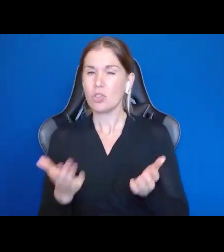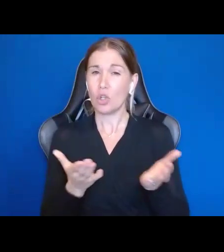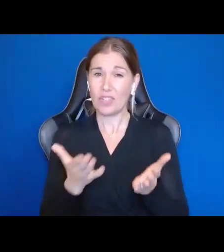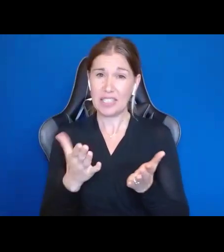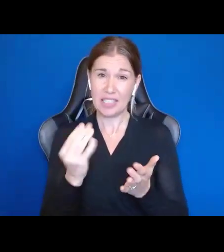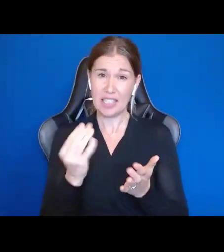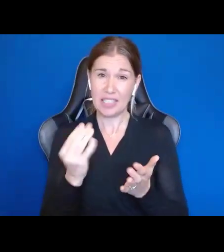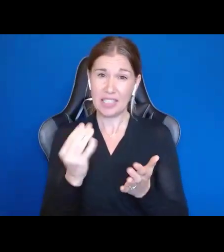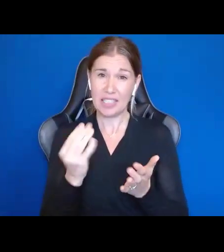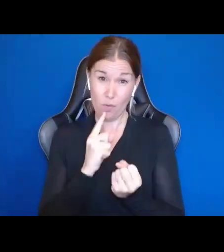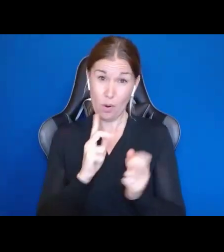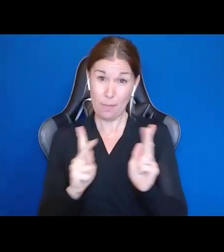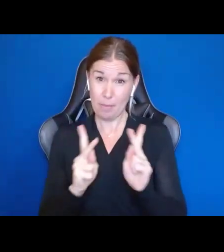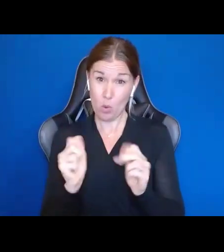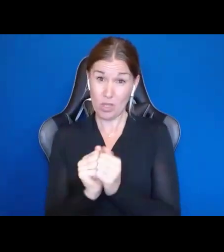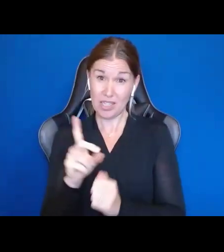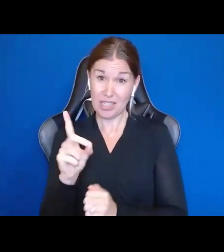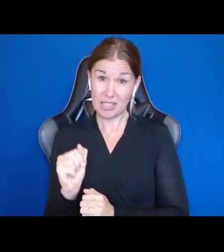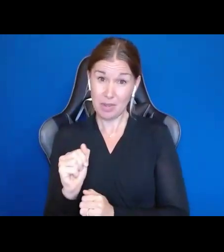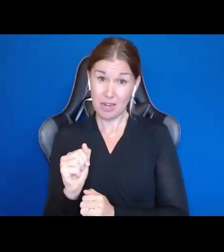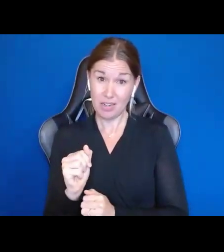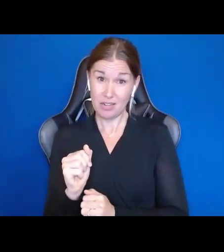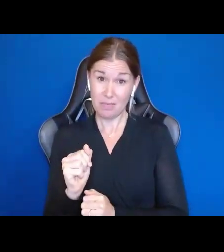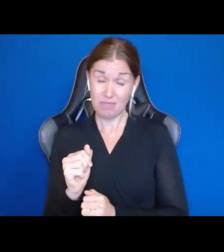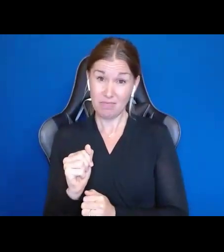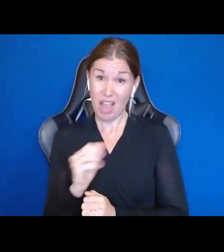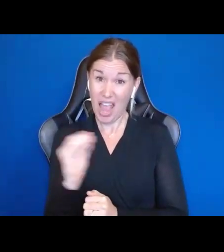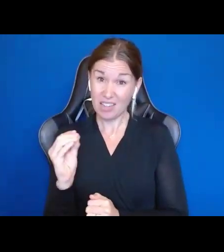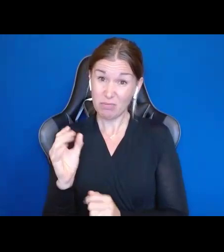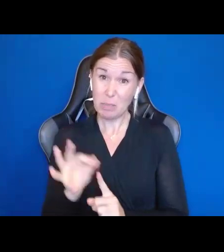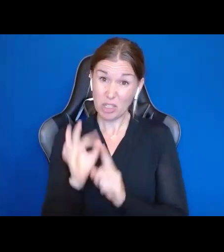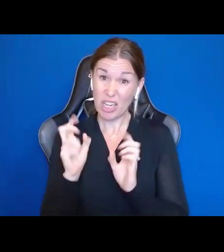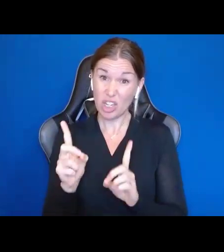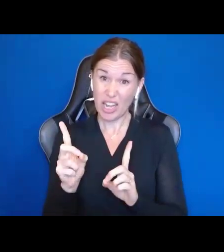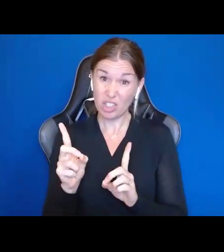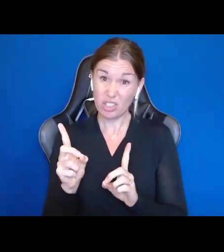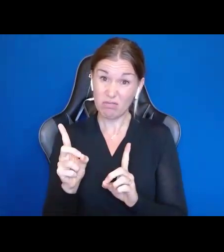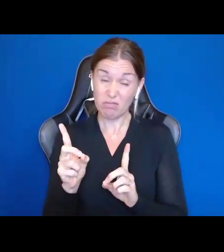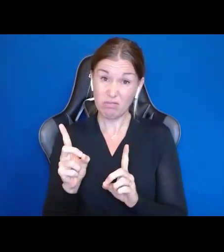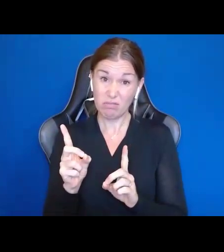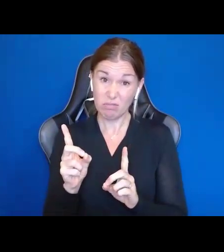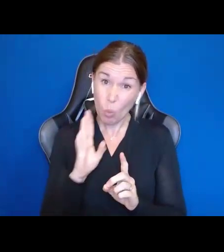School ends, Special Education ends, work ends, Vocational Rehabilitation ends,